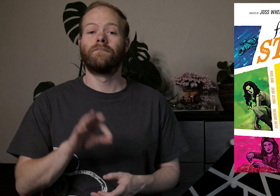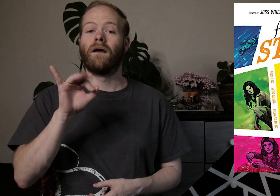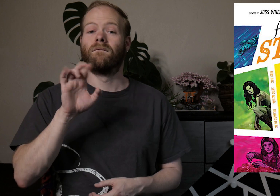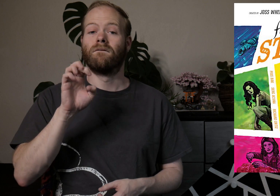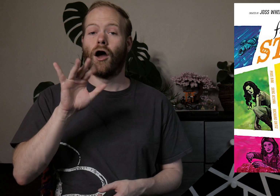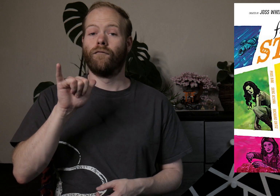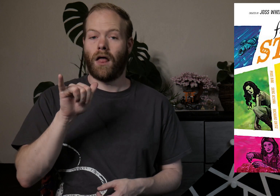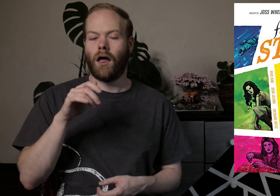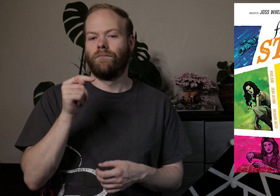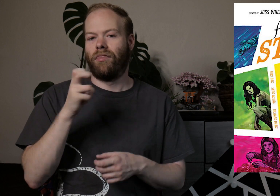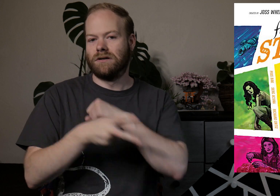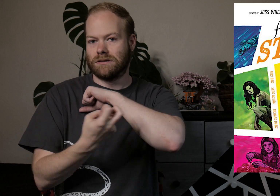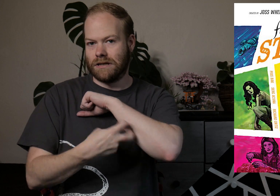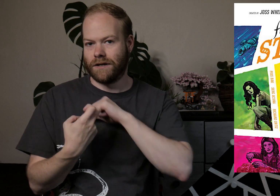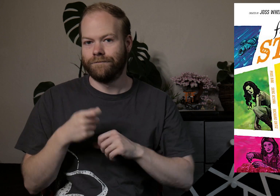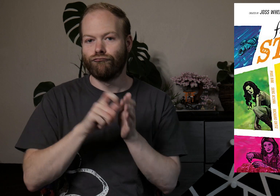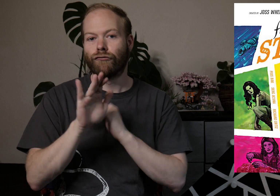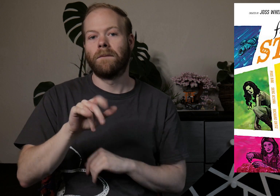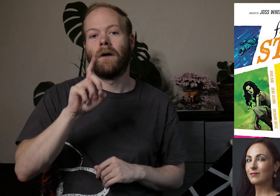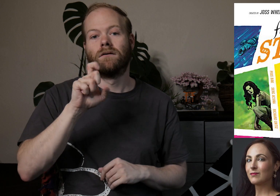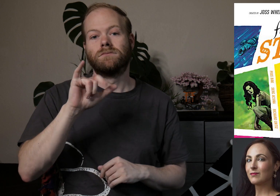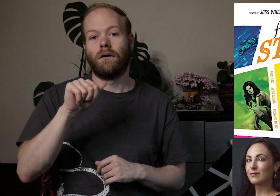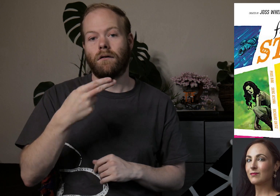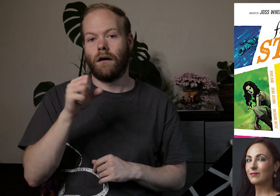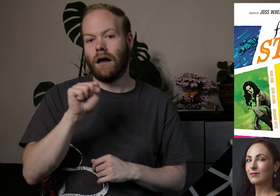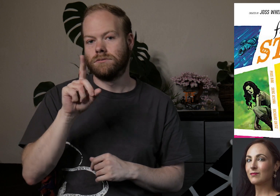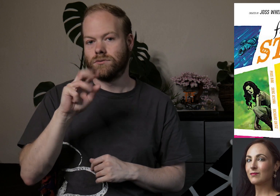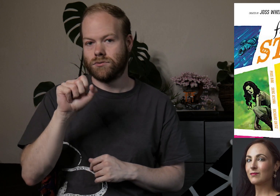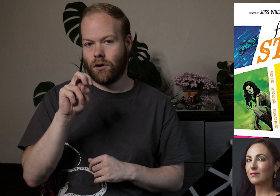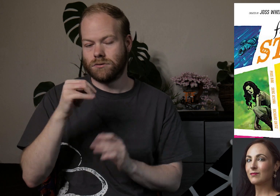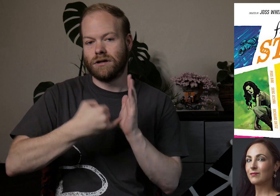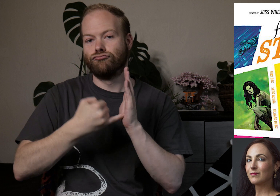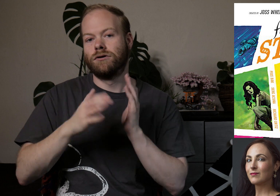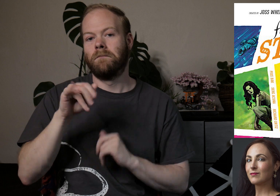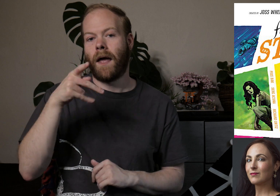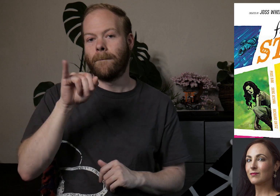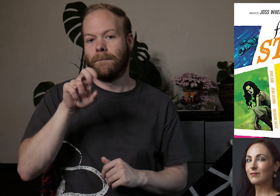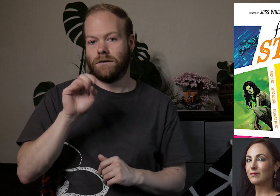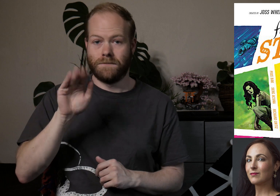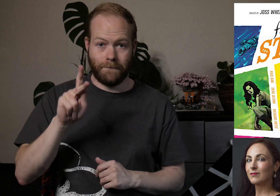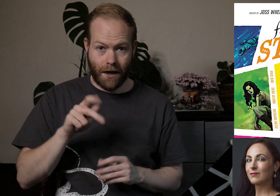Firefly: The Sting written by Delilah S. Dawson, illustrated by Pius Bak.